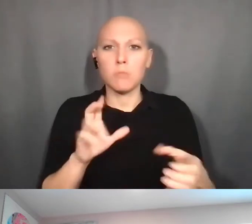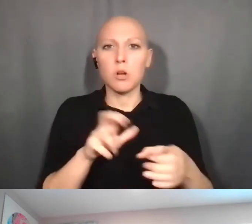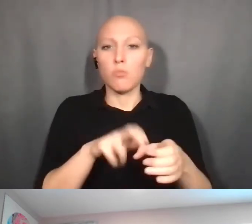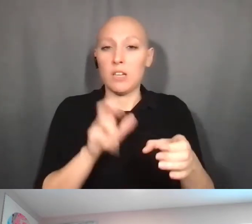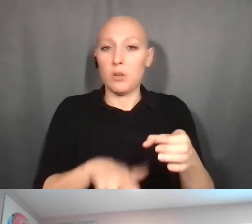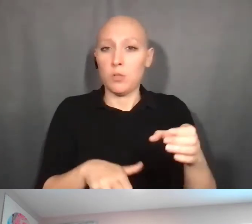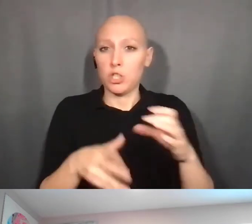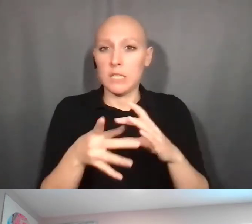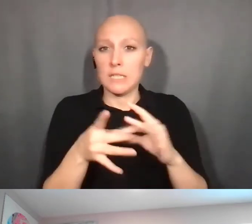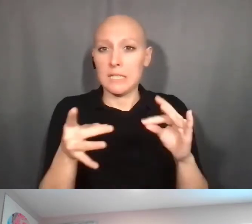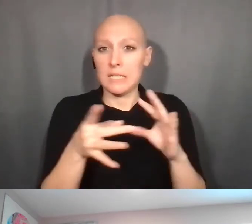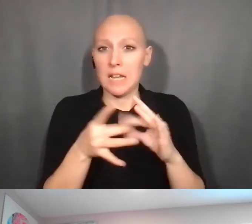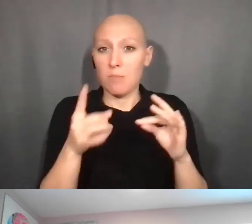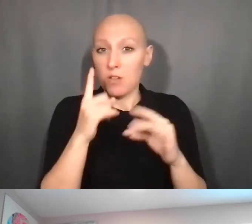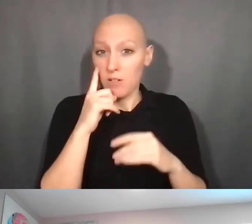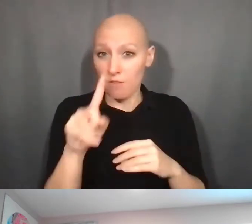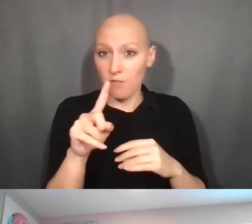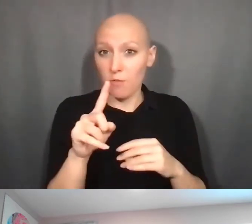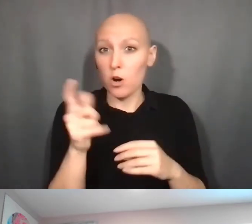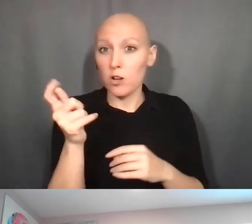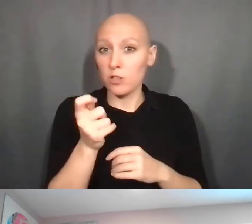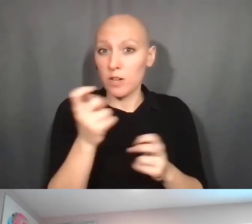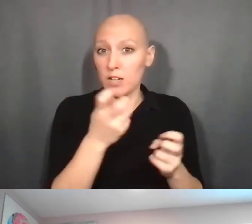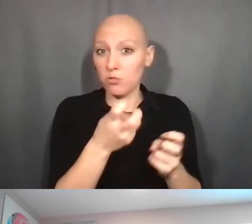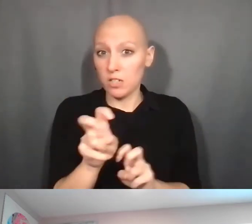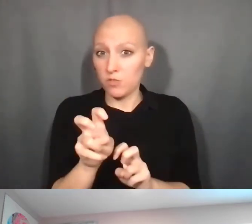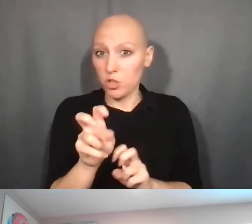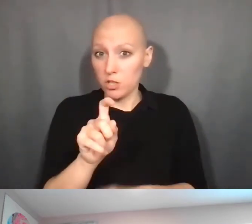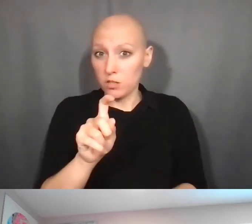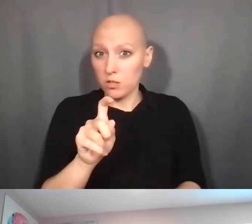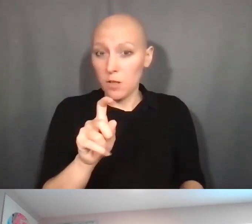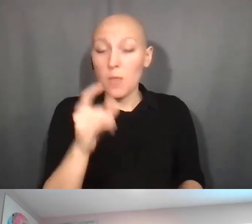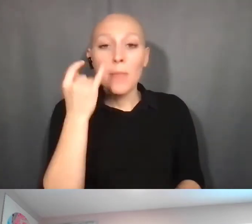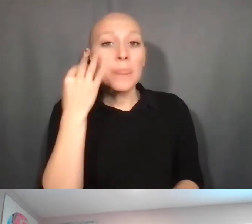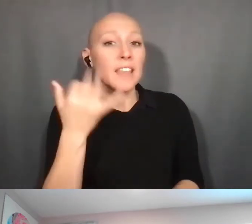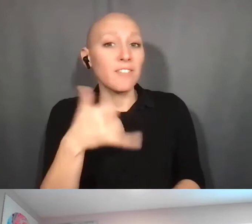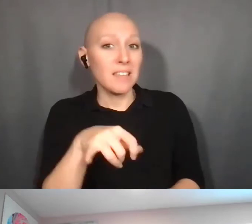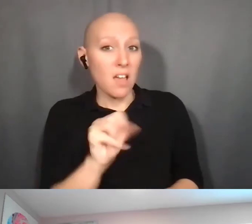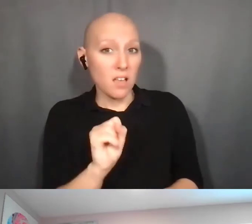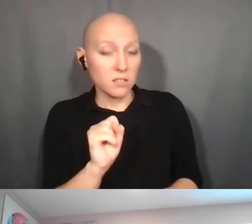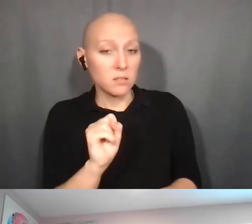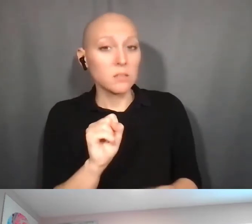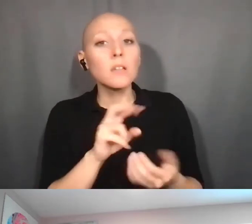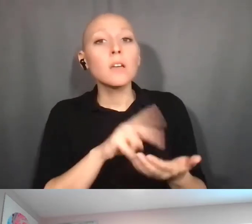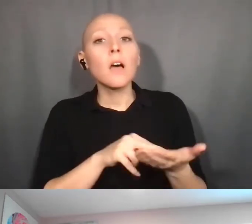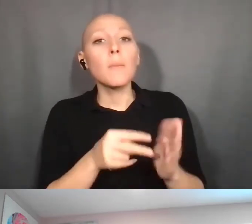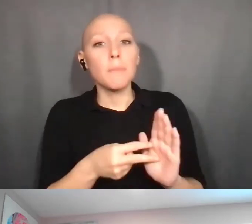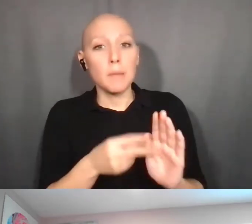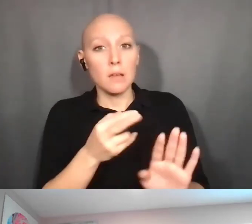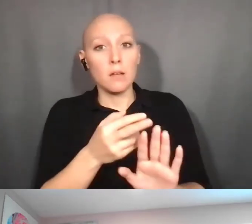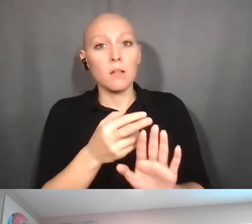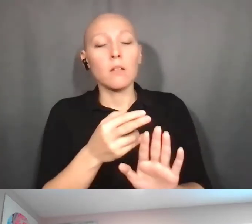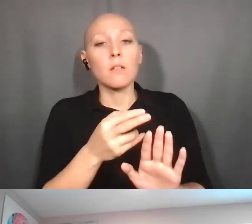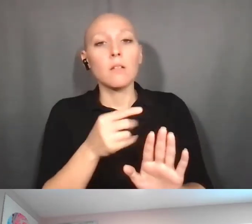If so, is it assumed that that would only include inventions that have been reported by the institution